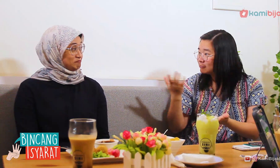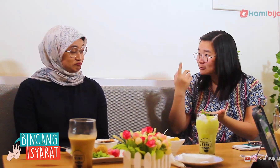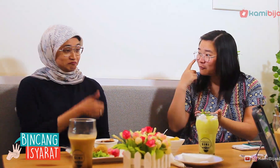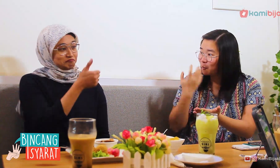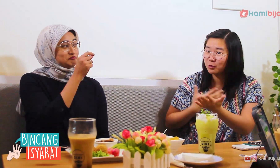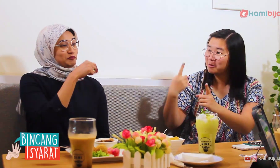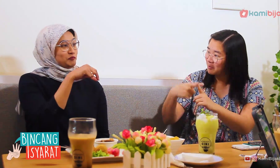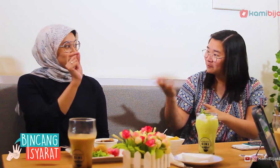Silva, can you add another proof?